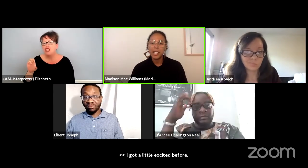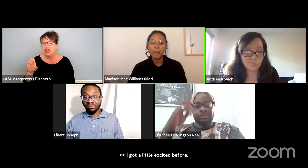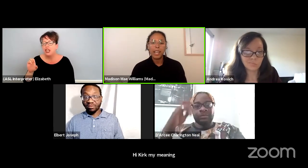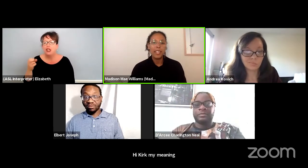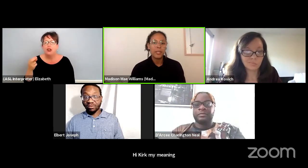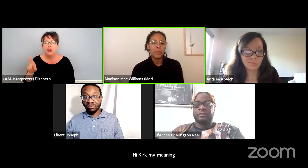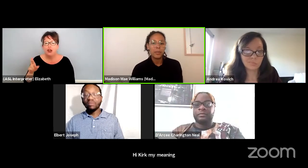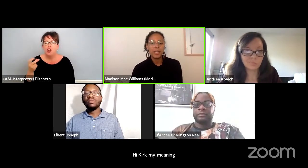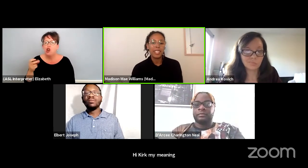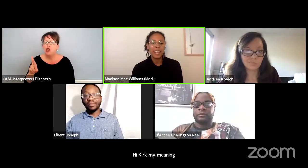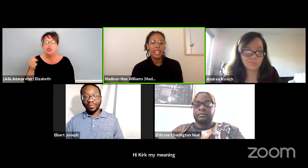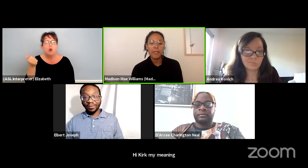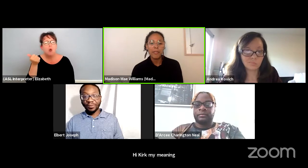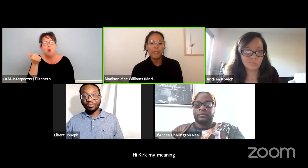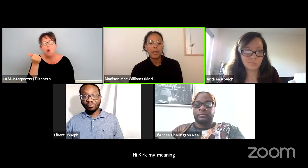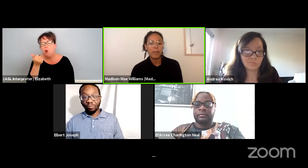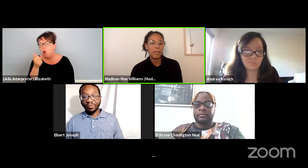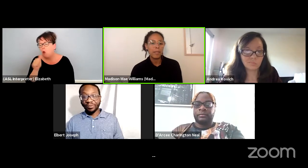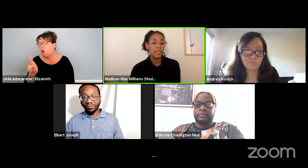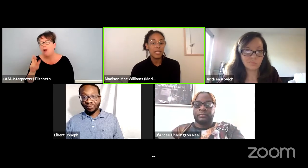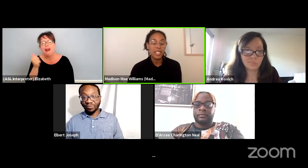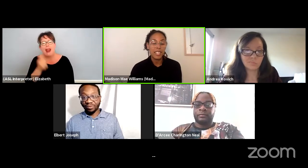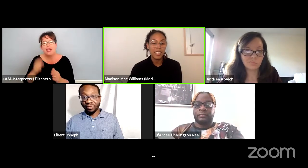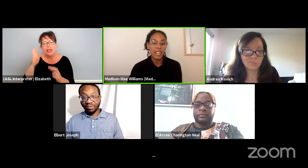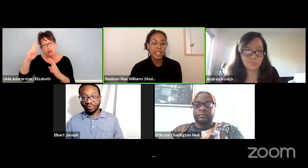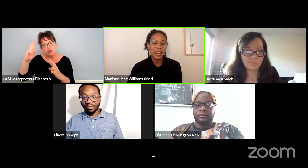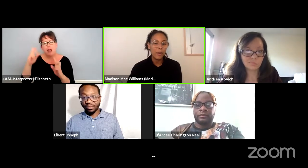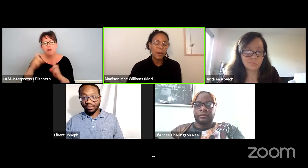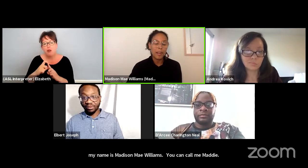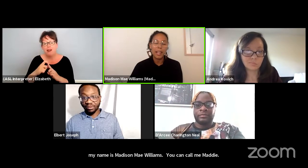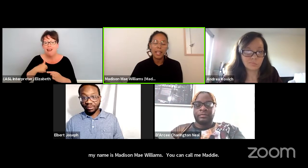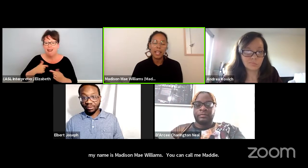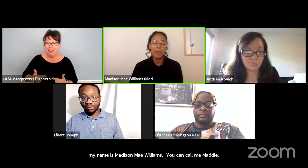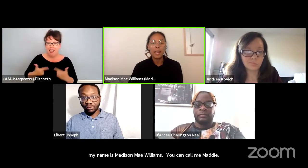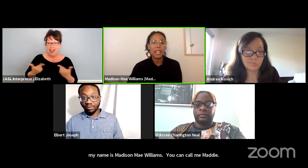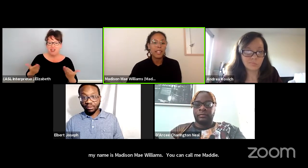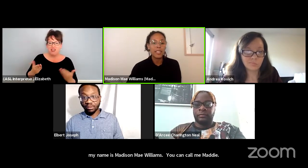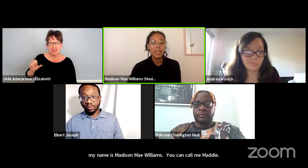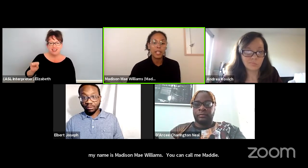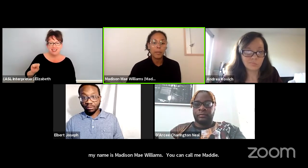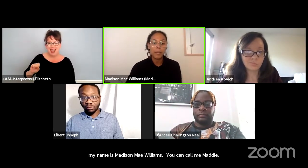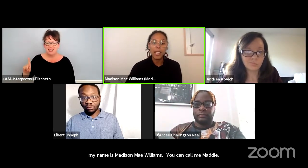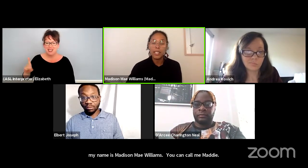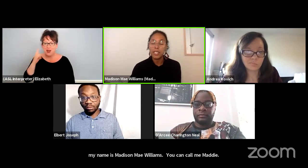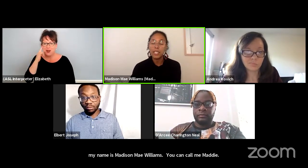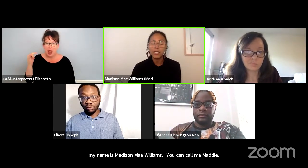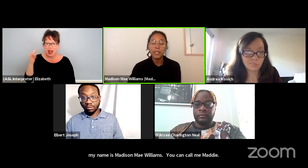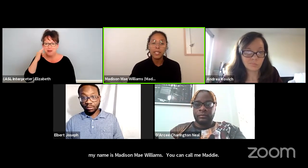coming at you live from UC San Diego where I am a third year PhD student